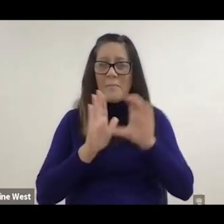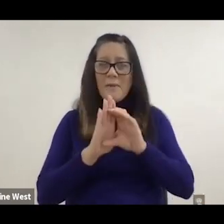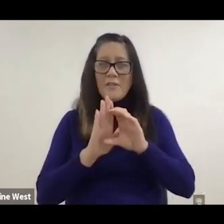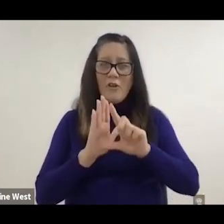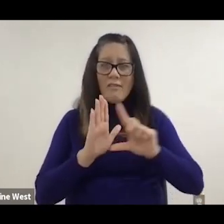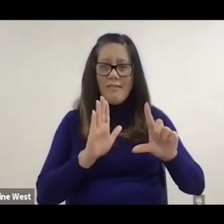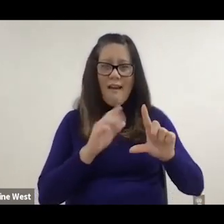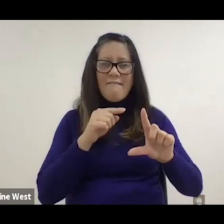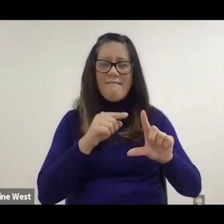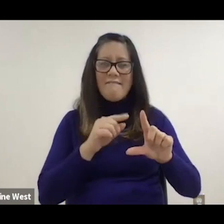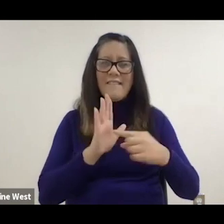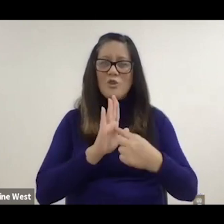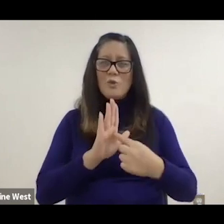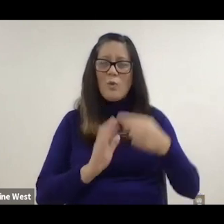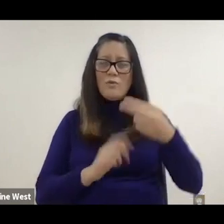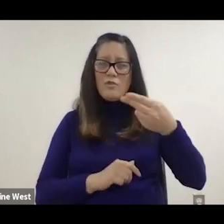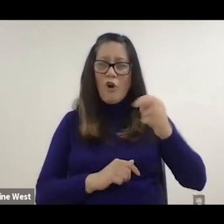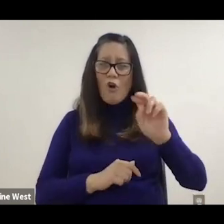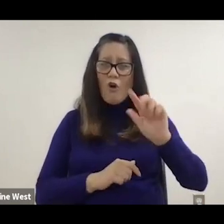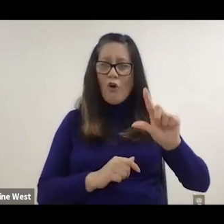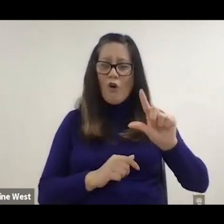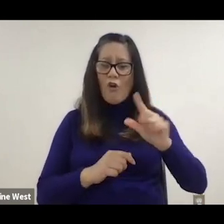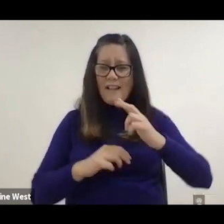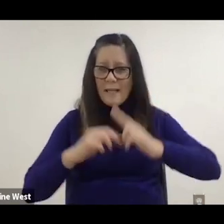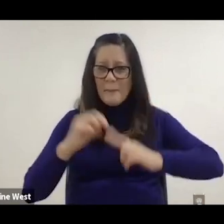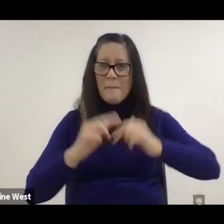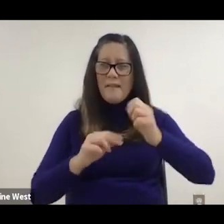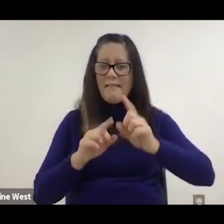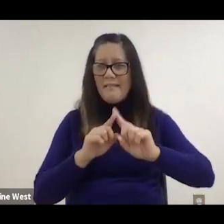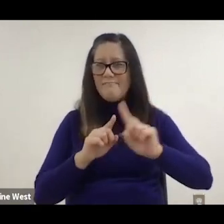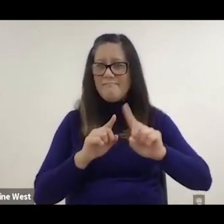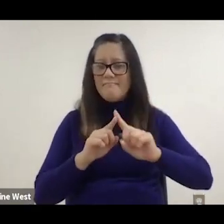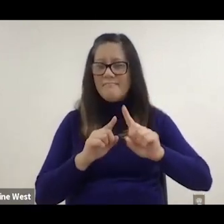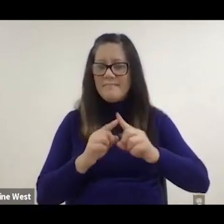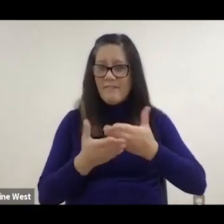ability to build quality prototypes in large numbers which allow us to